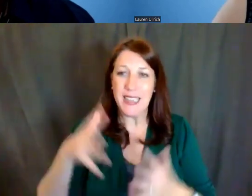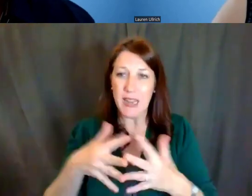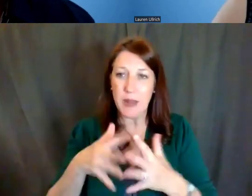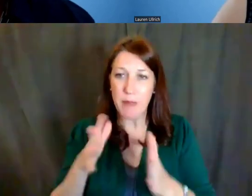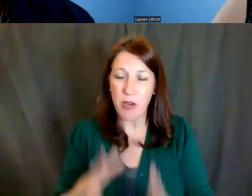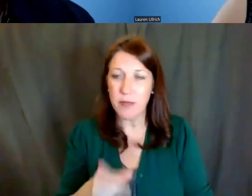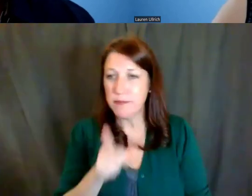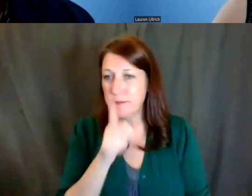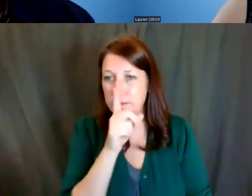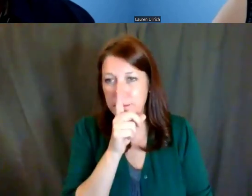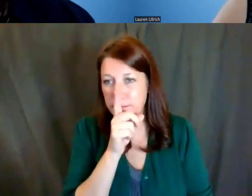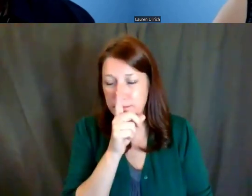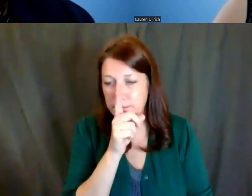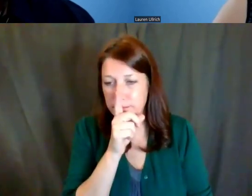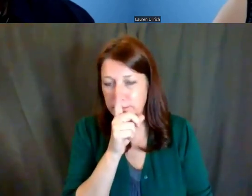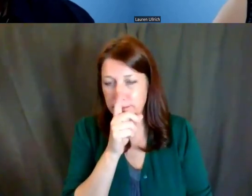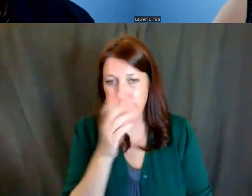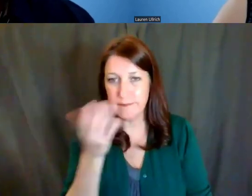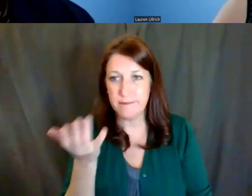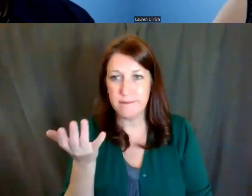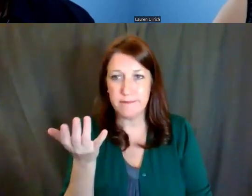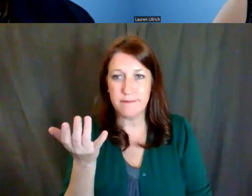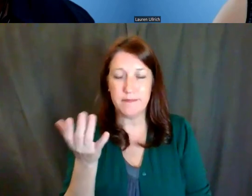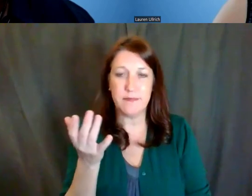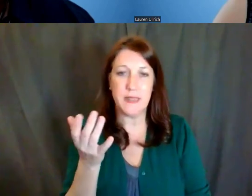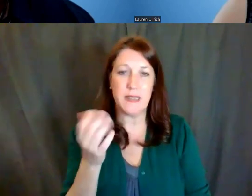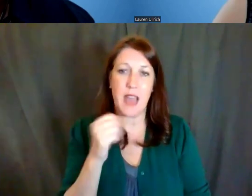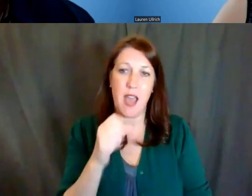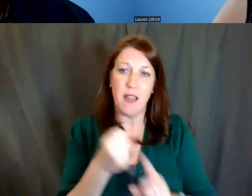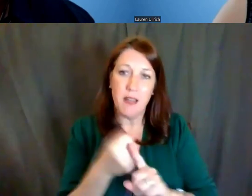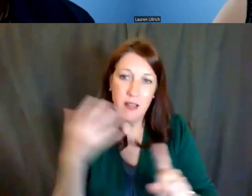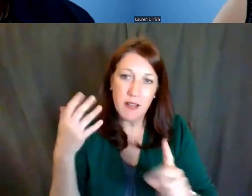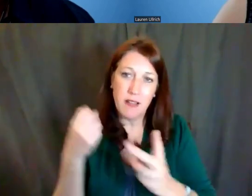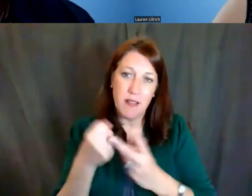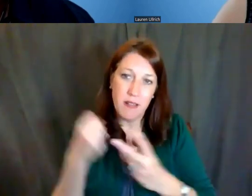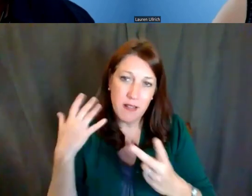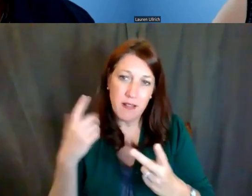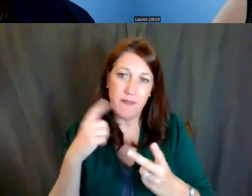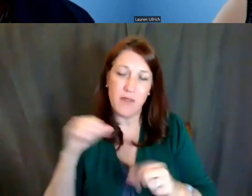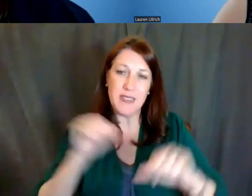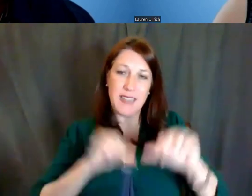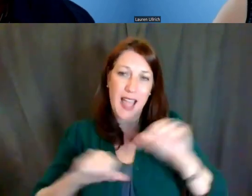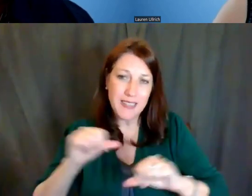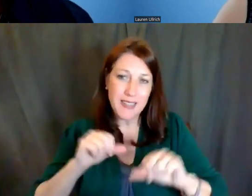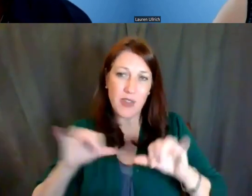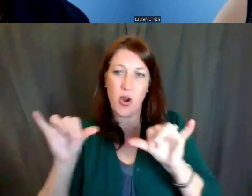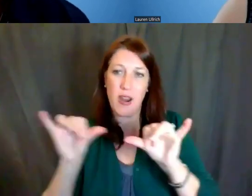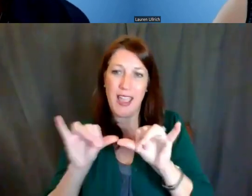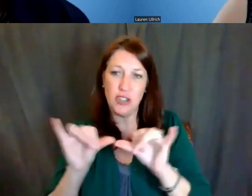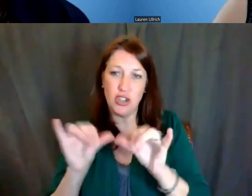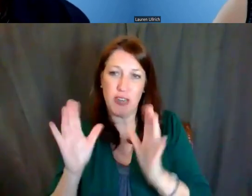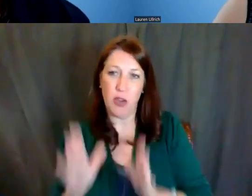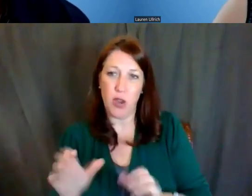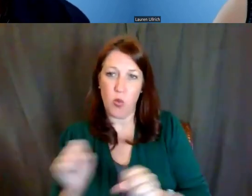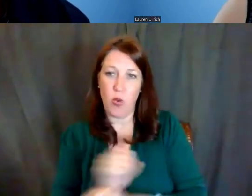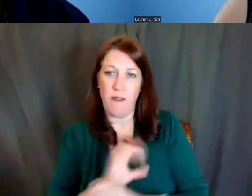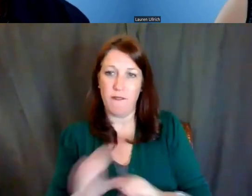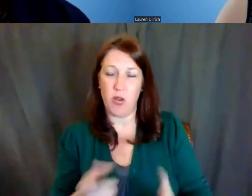in the scientific or engineering workforce. And we also at NIH